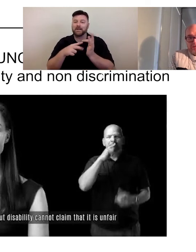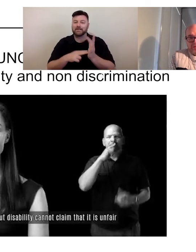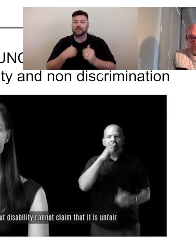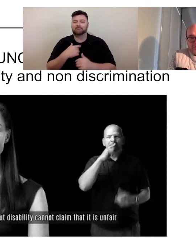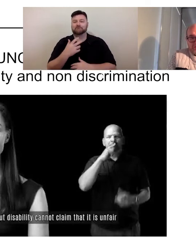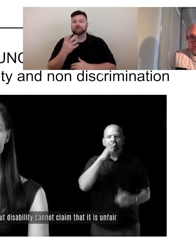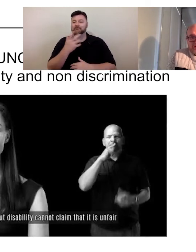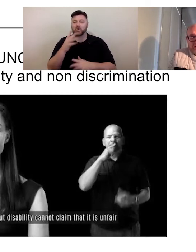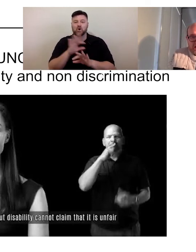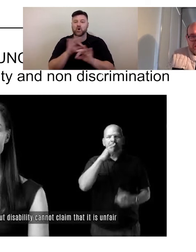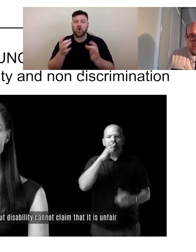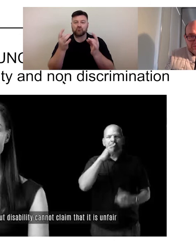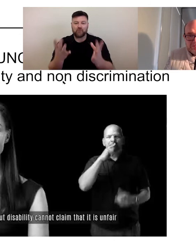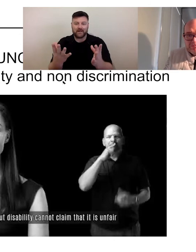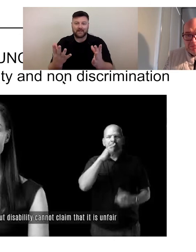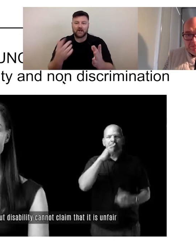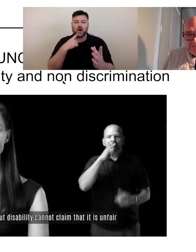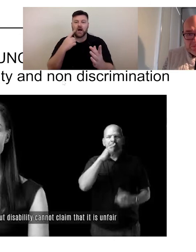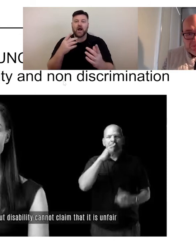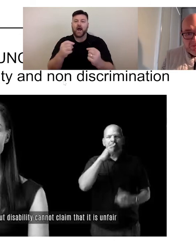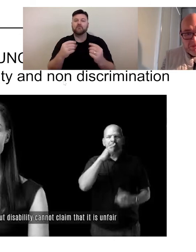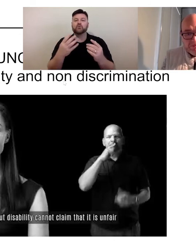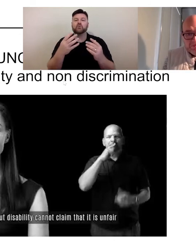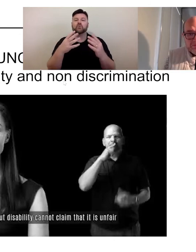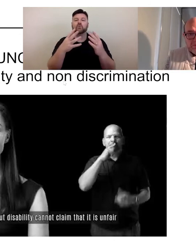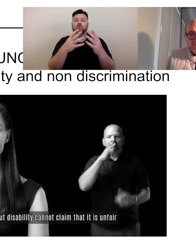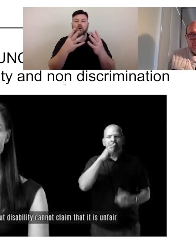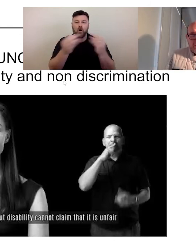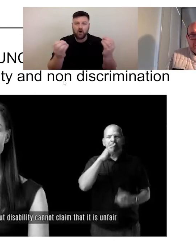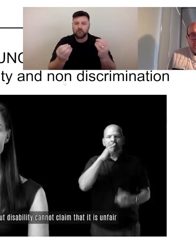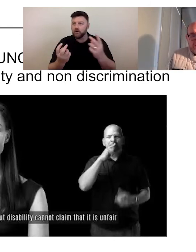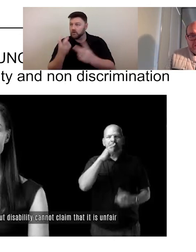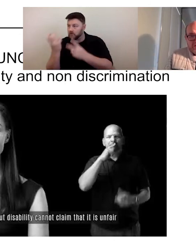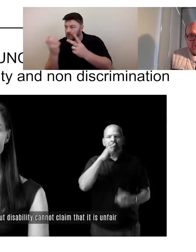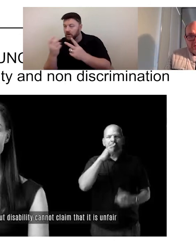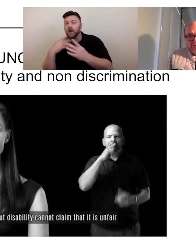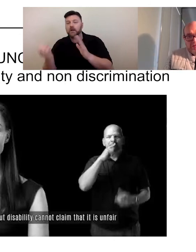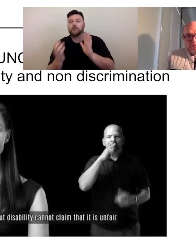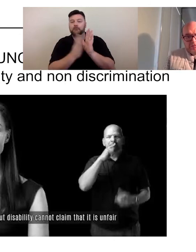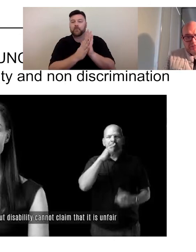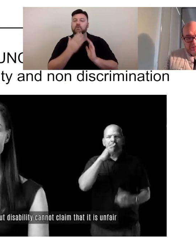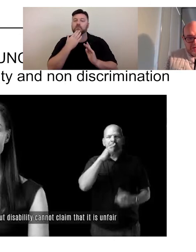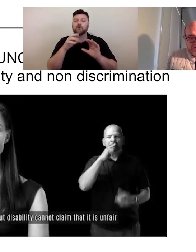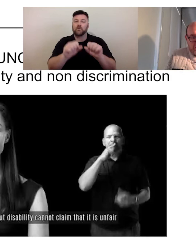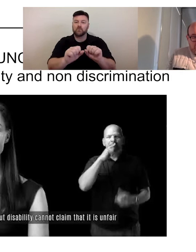one ready to go - apologies - I'm going to have to unshare my screen, find it in my email, and bring it up. If you could continue for a sec,